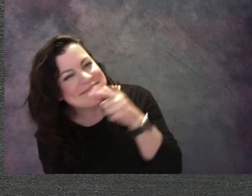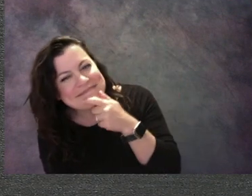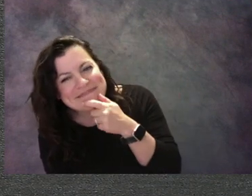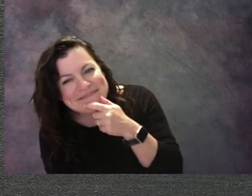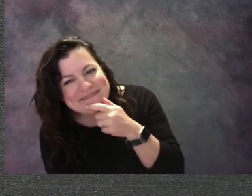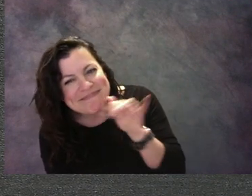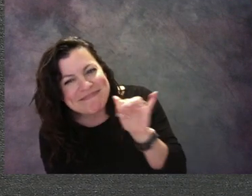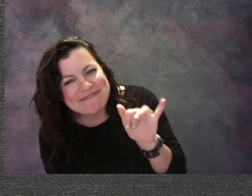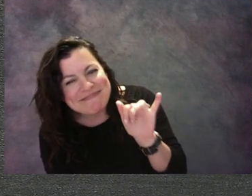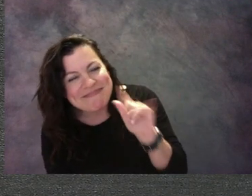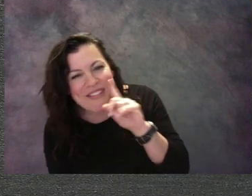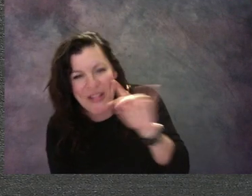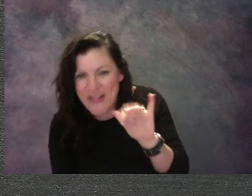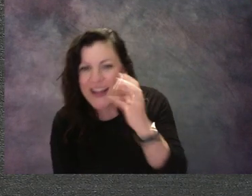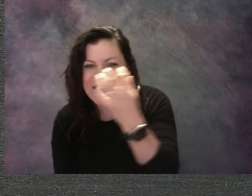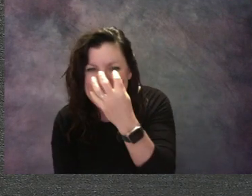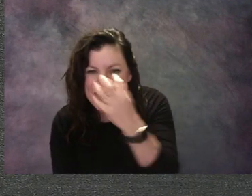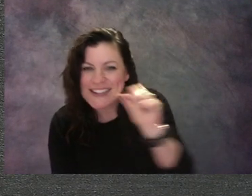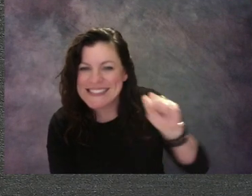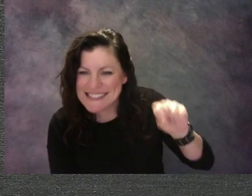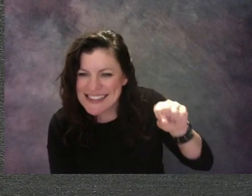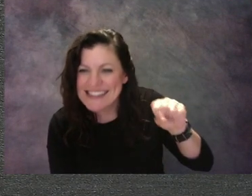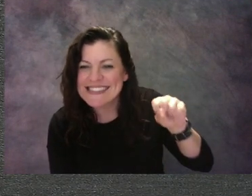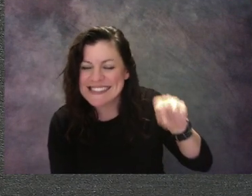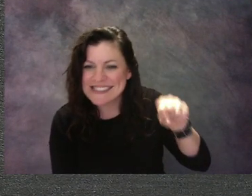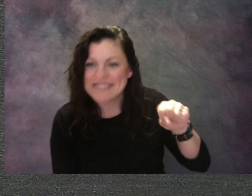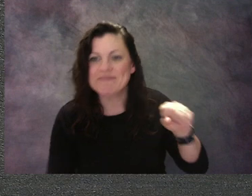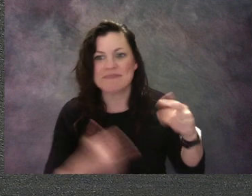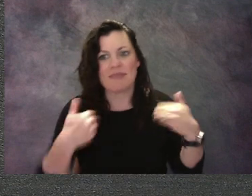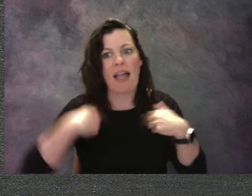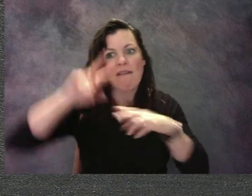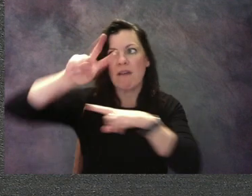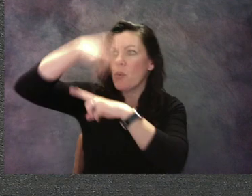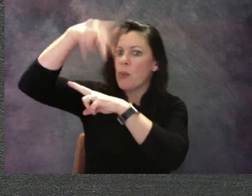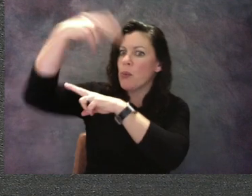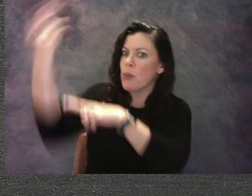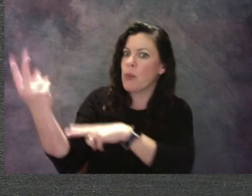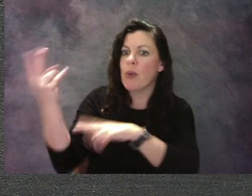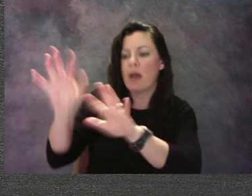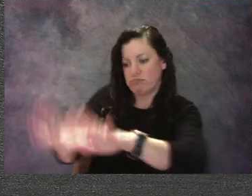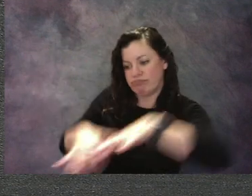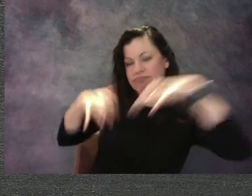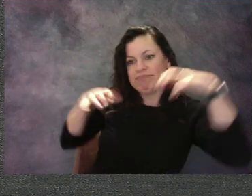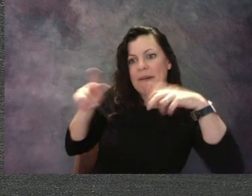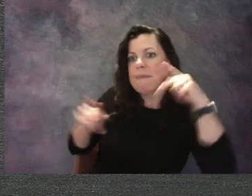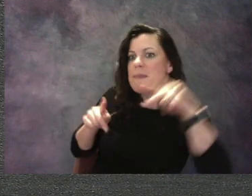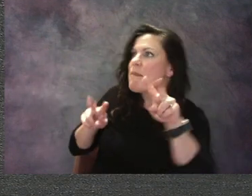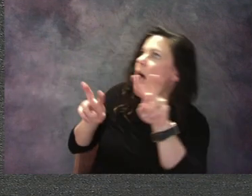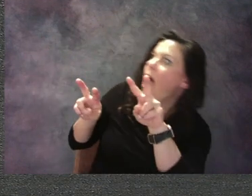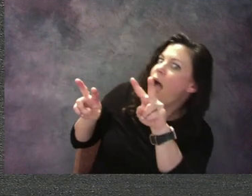doing some tricks for the audience to watch. But I love this artwork and I like all the different lines.